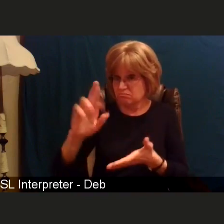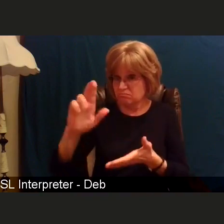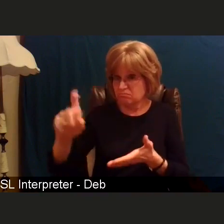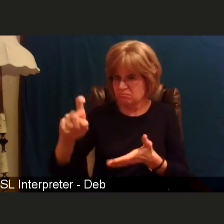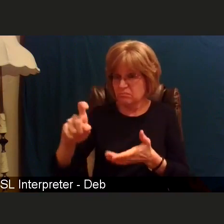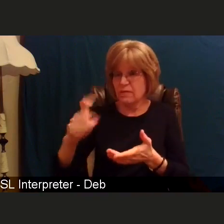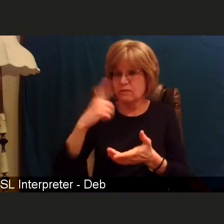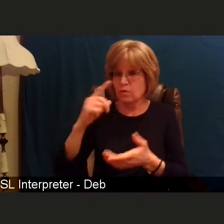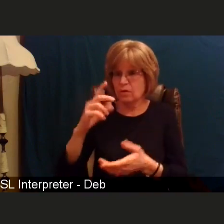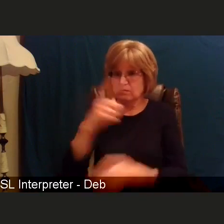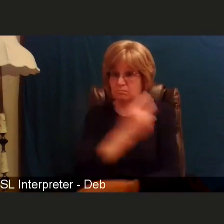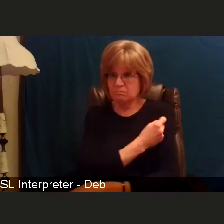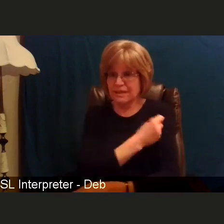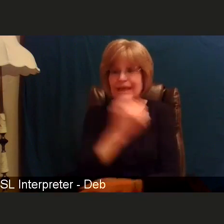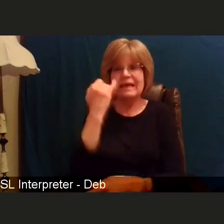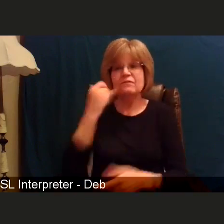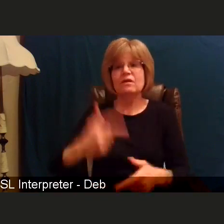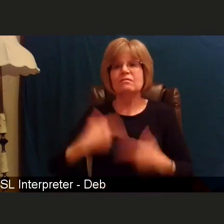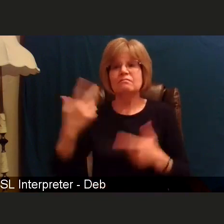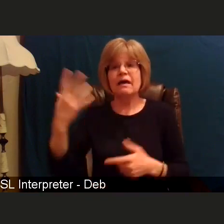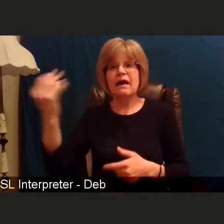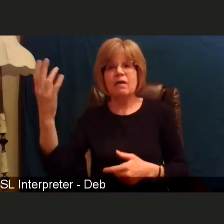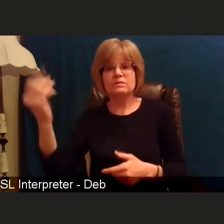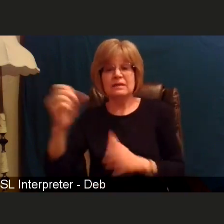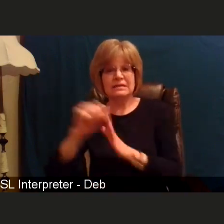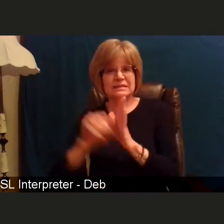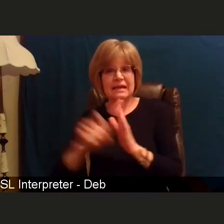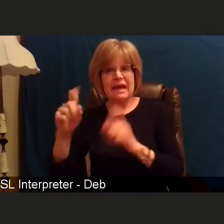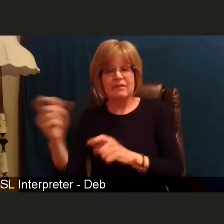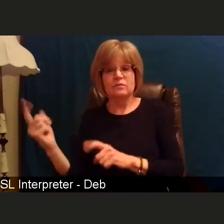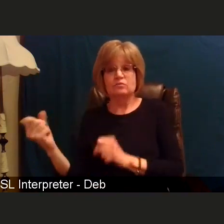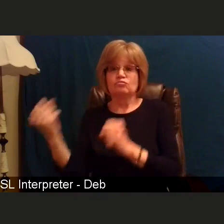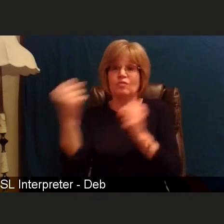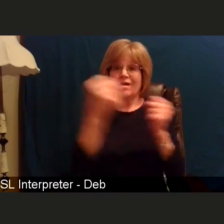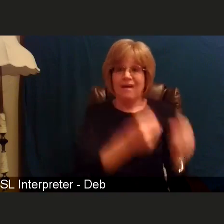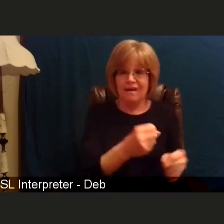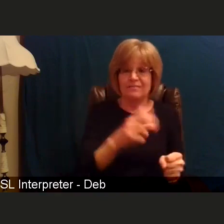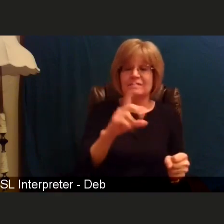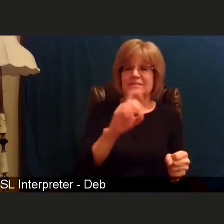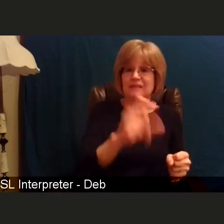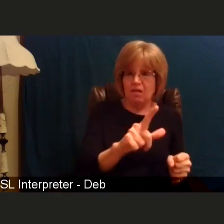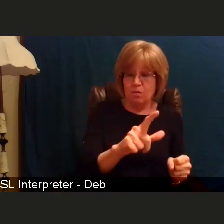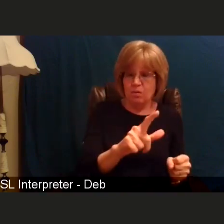to Delaware to get the prescription? And then can we take it to Beebe to have the vaccination